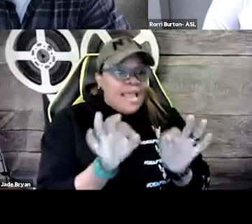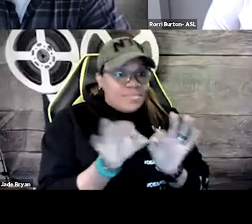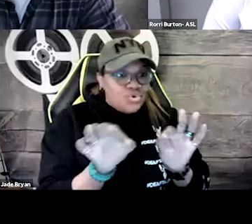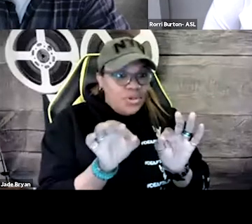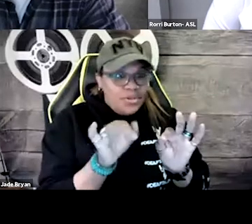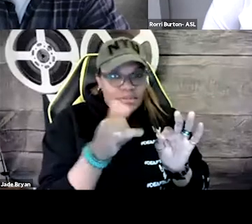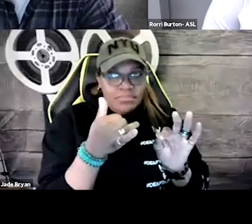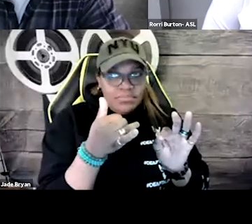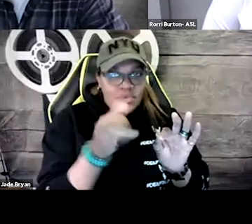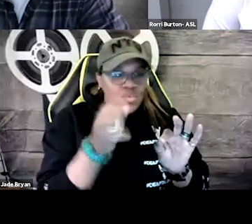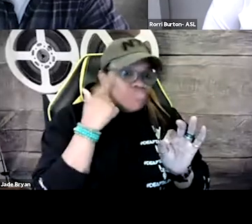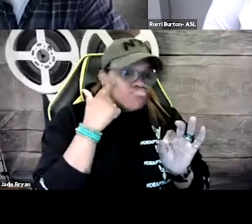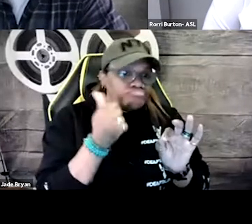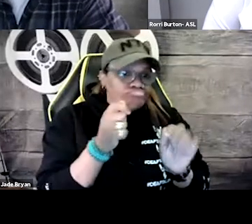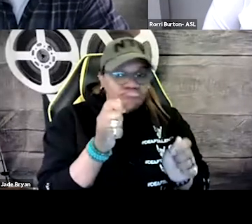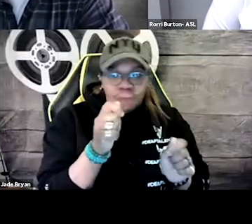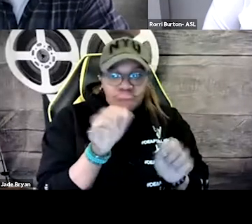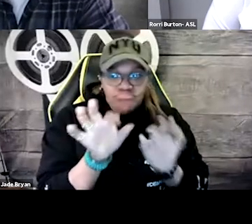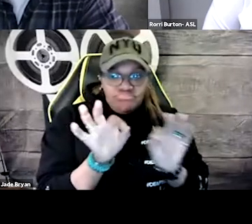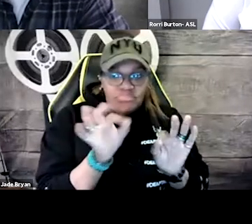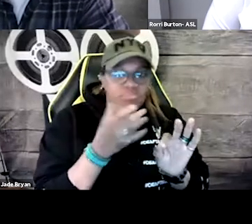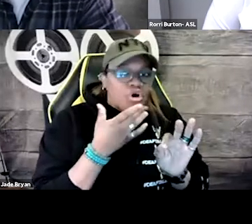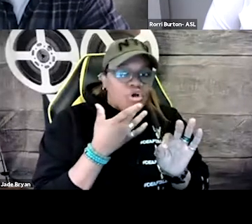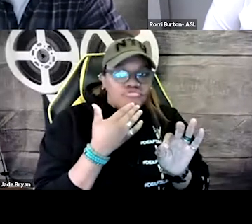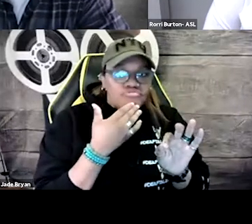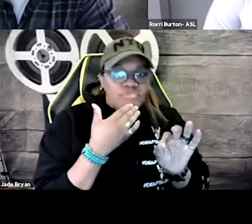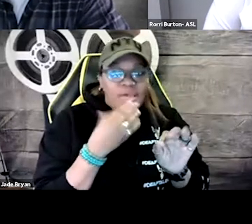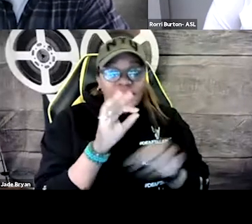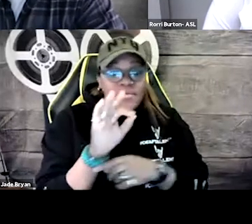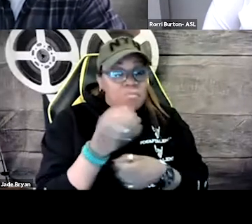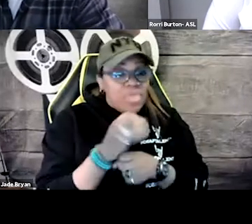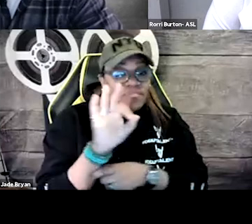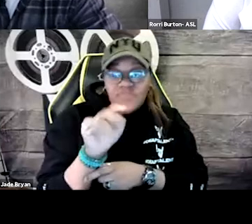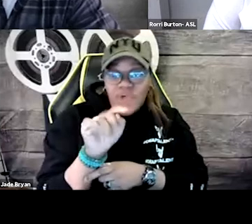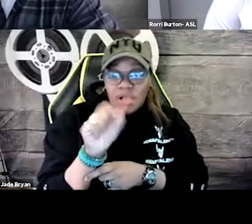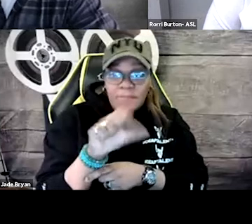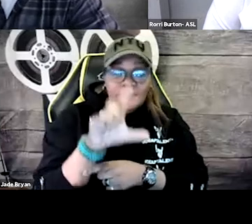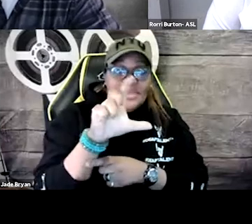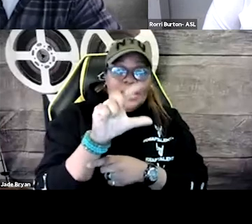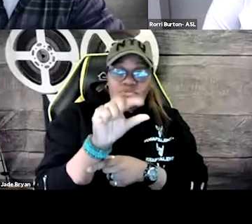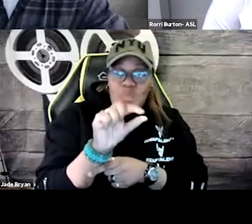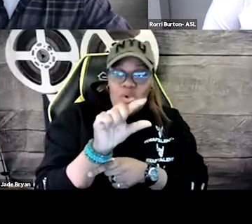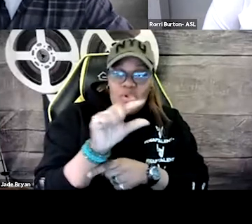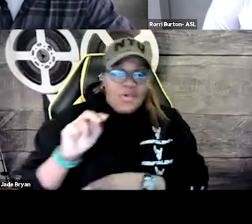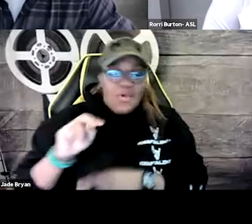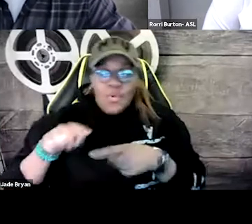For Amazon, their captioning, they kind of you're allowed to pick and choose the color, the font.